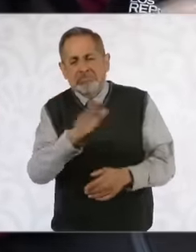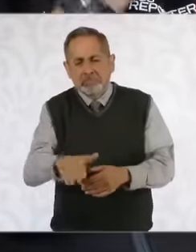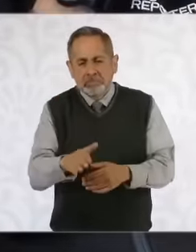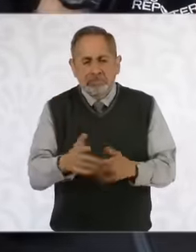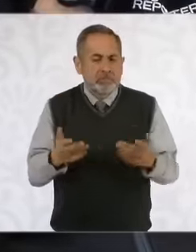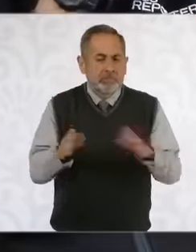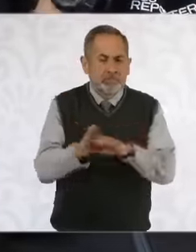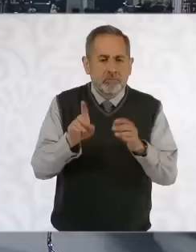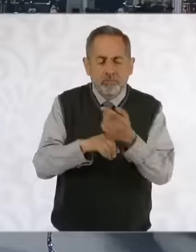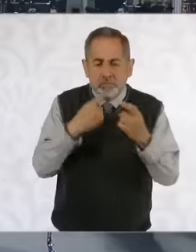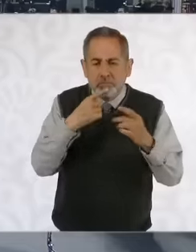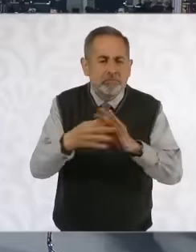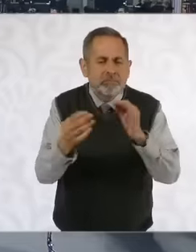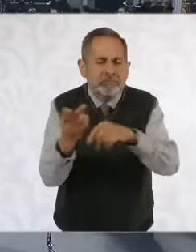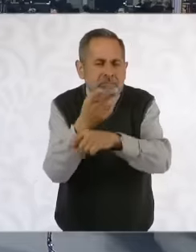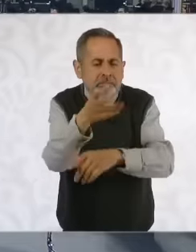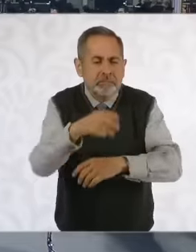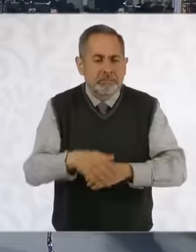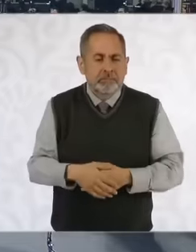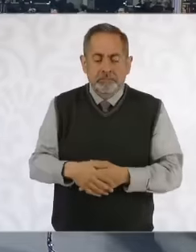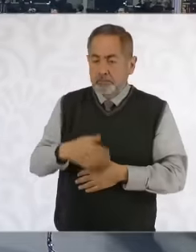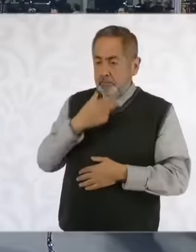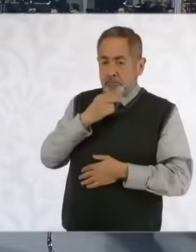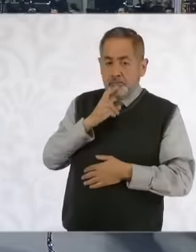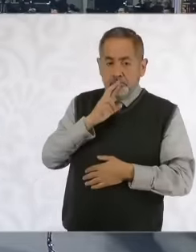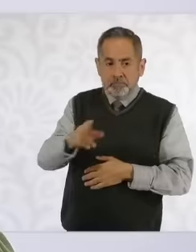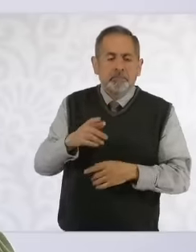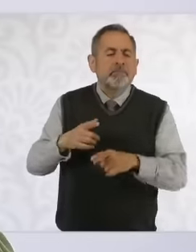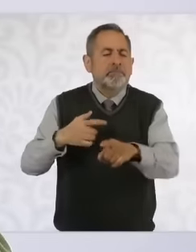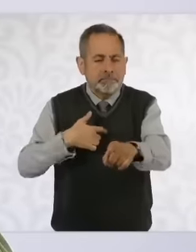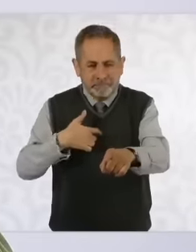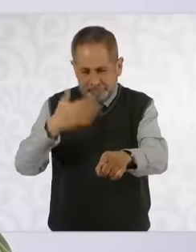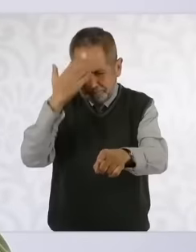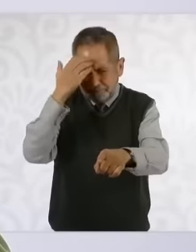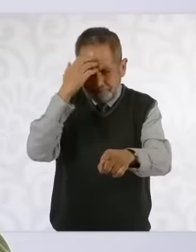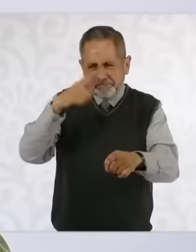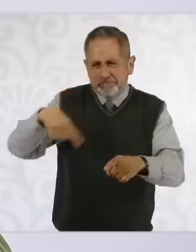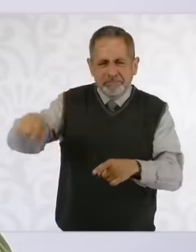of fact? What I think is that at that moment the prosecutor's offices, those in charge